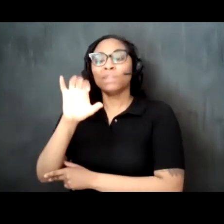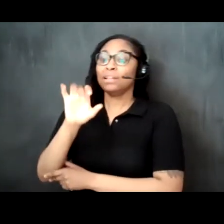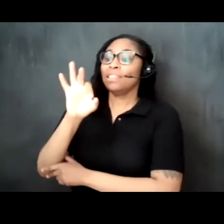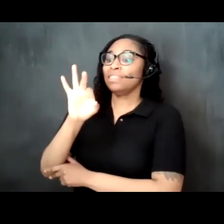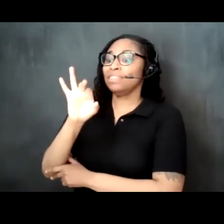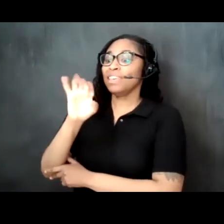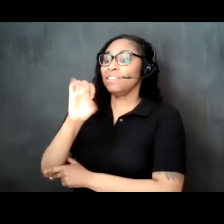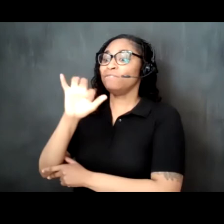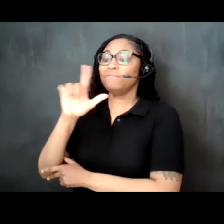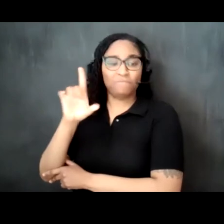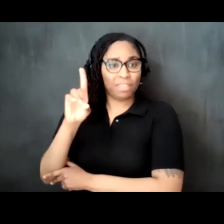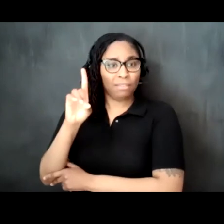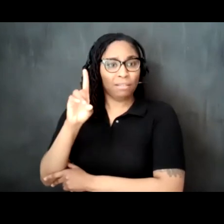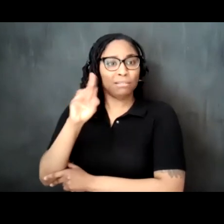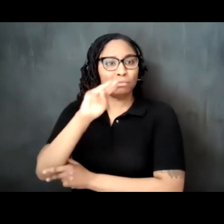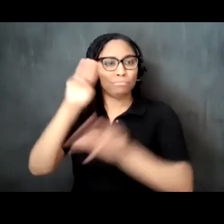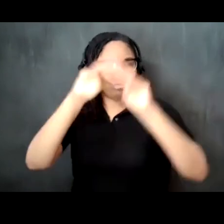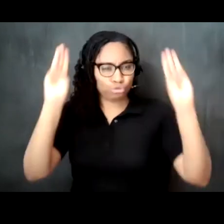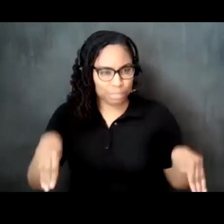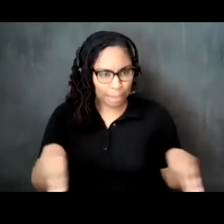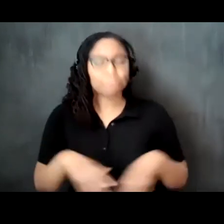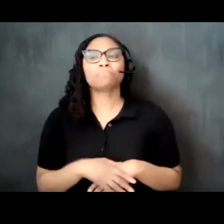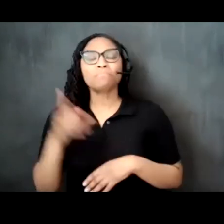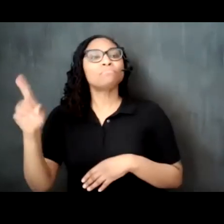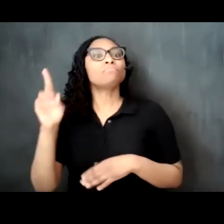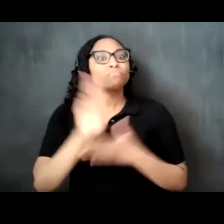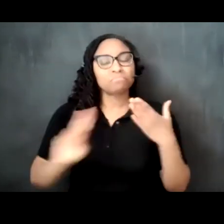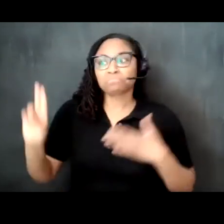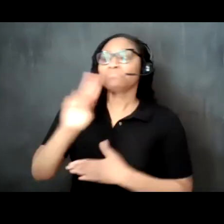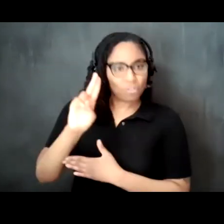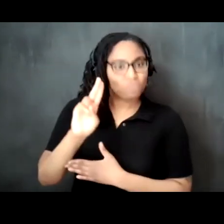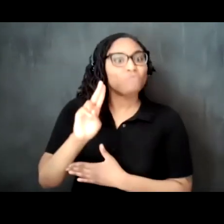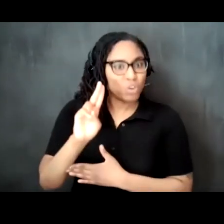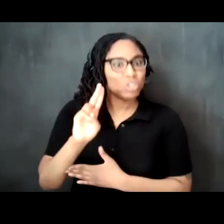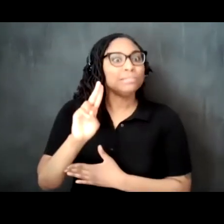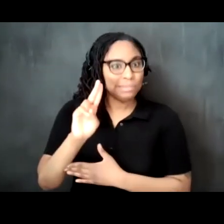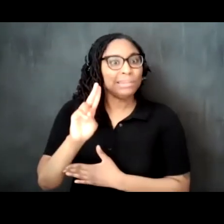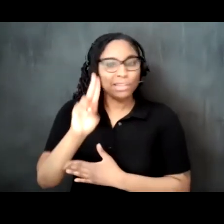art certification from the university of chicago graham school and high park art center in 2017